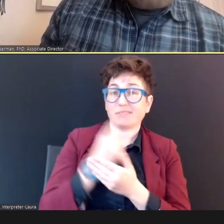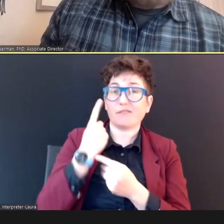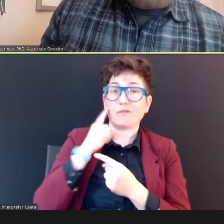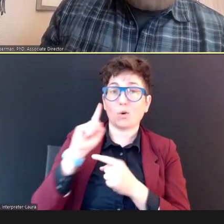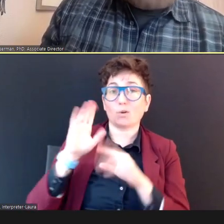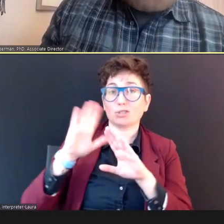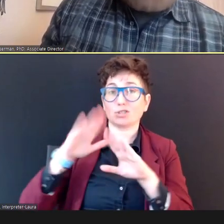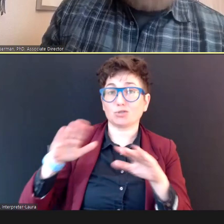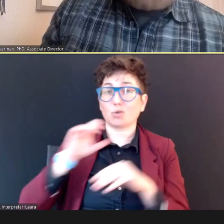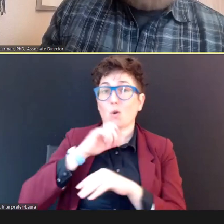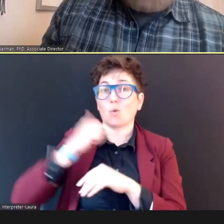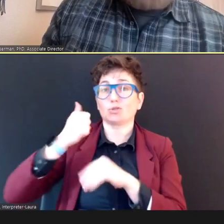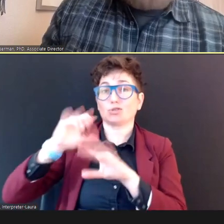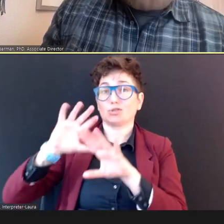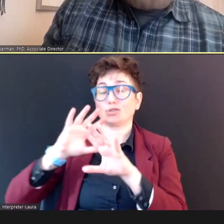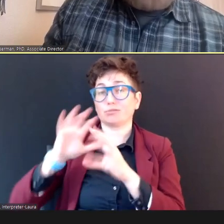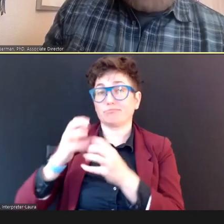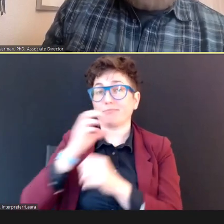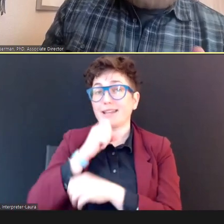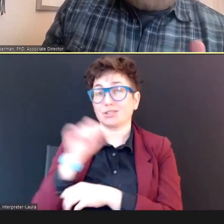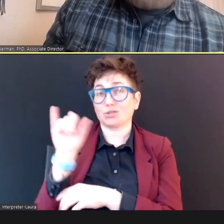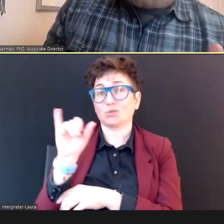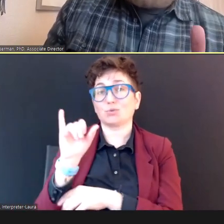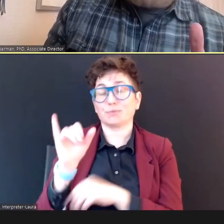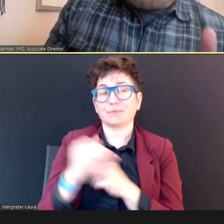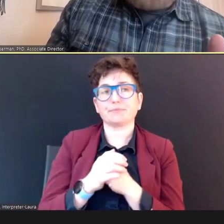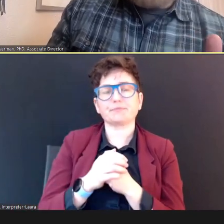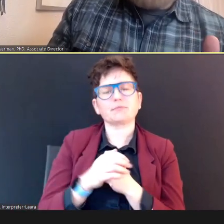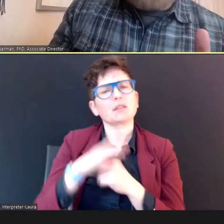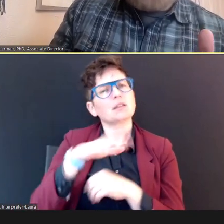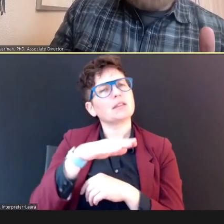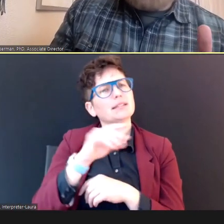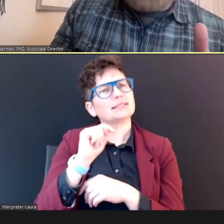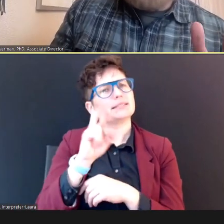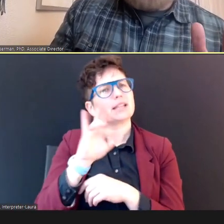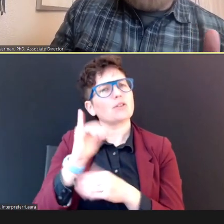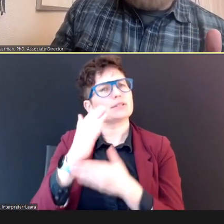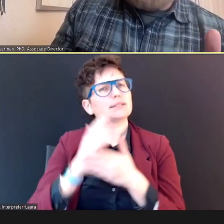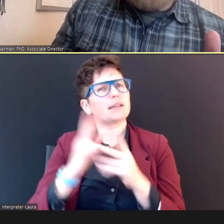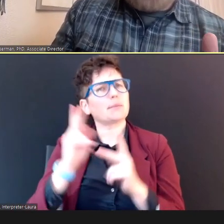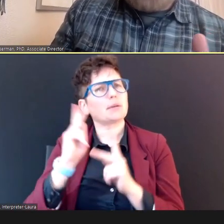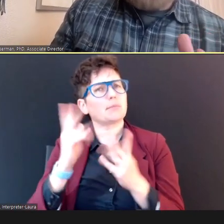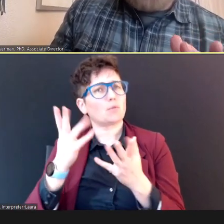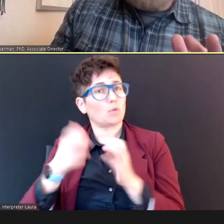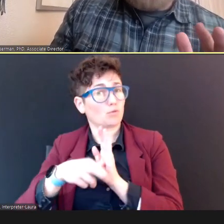Terry, some people want to have a review of how the OAE screening is